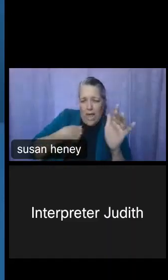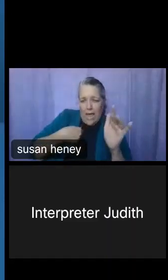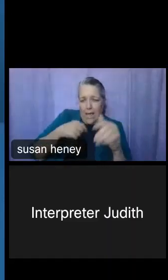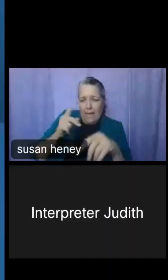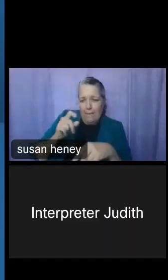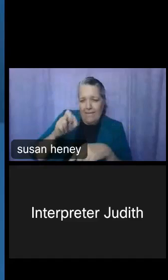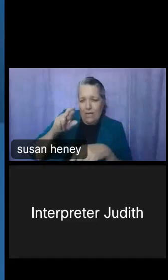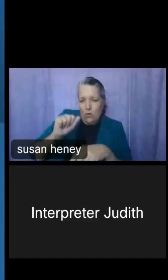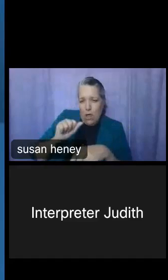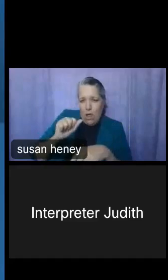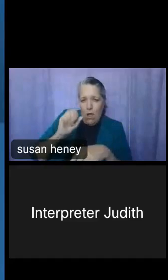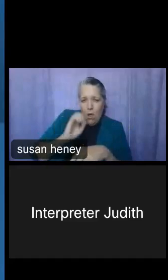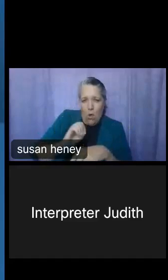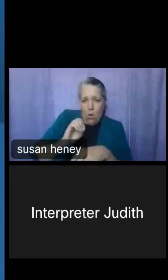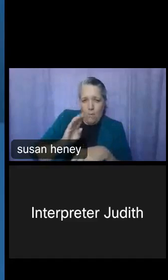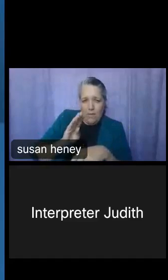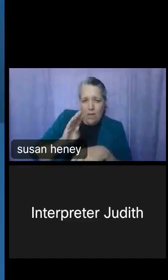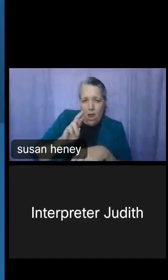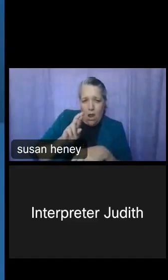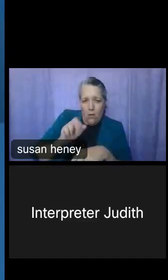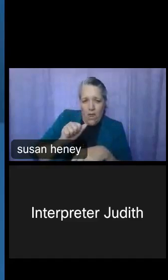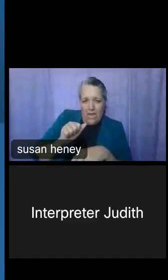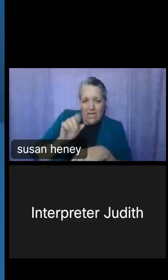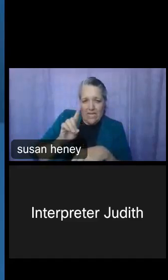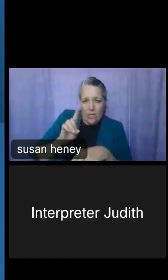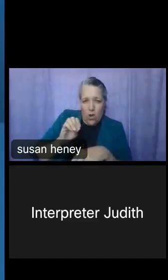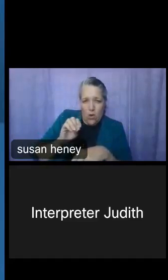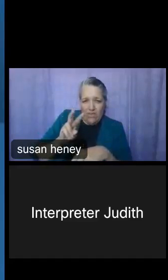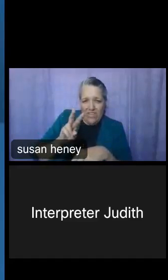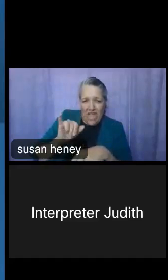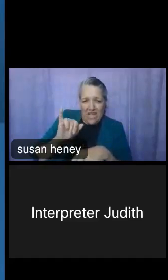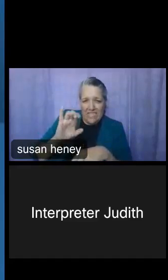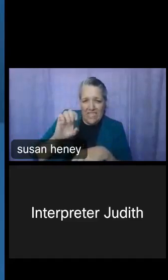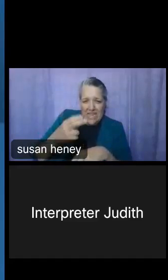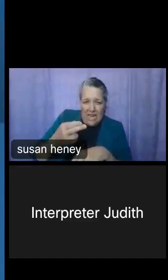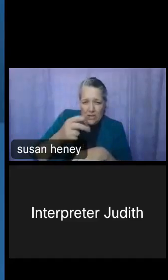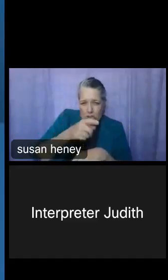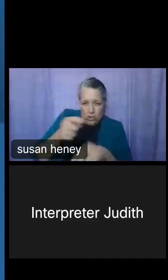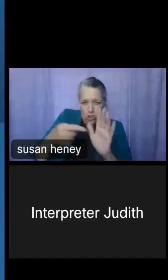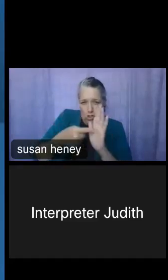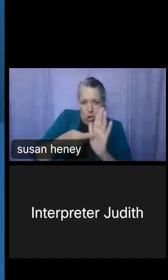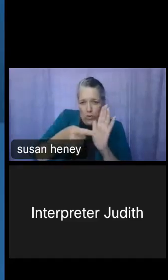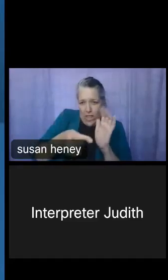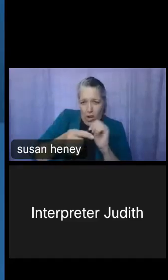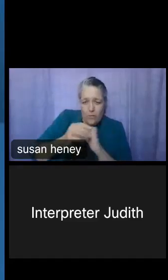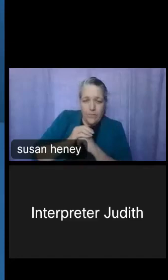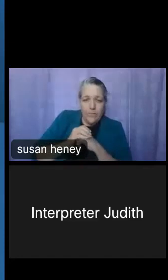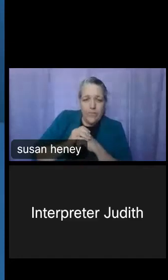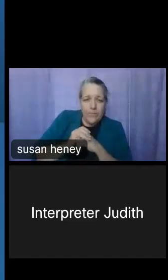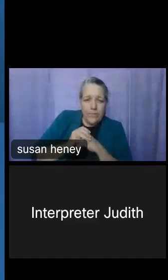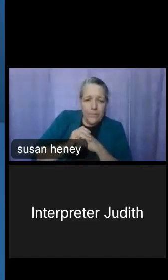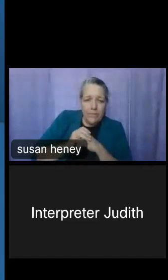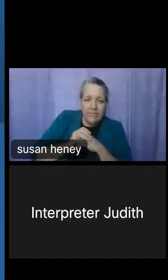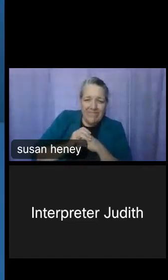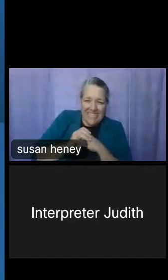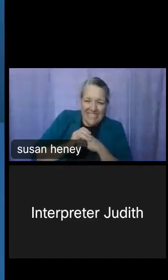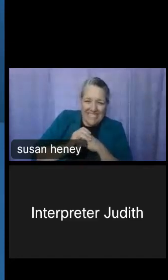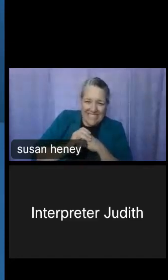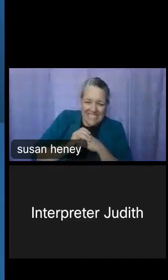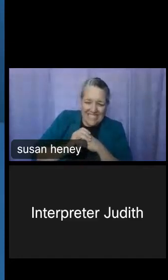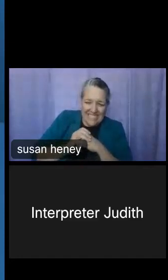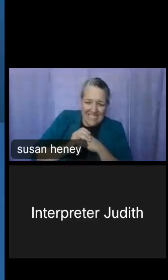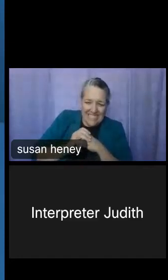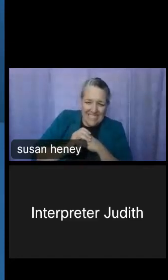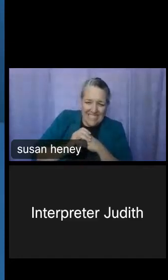O'Bradovich. K-I-R-A dot P as in Paul dot O-B as in boy, R-A-D as in dog O-V as in Venezuela